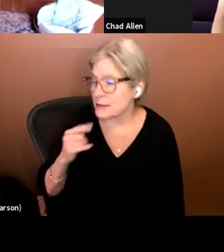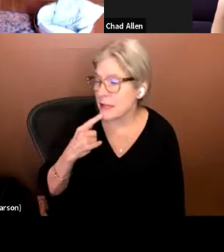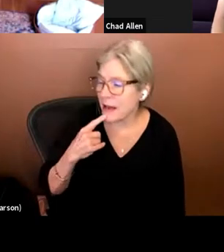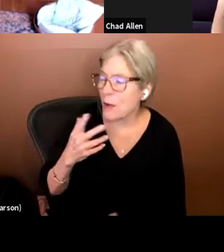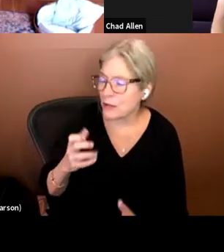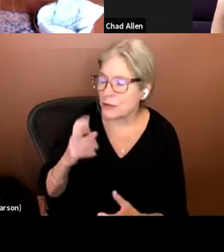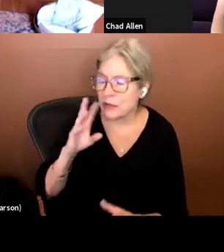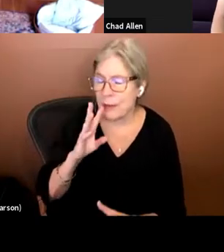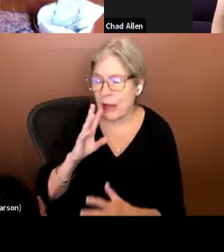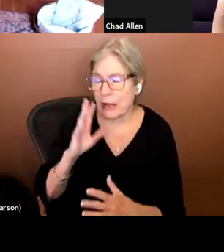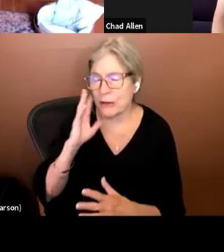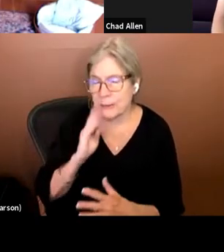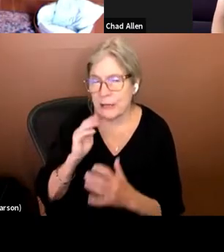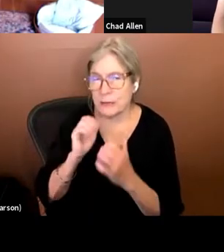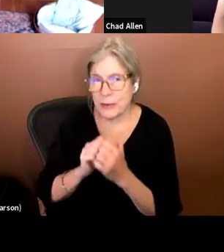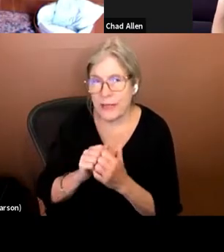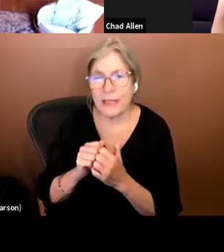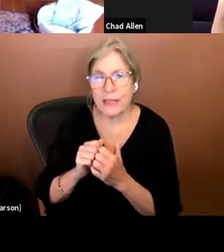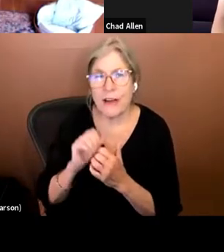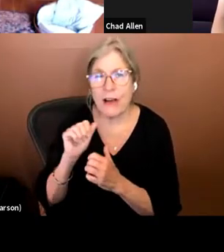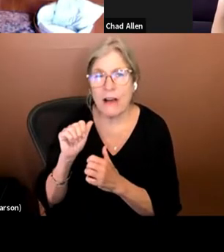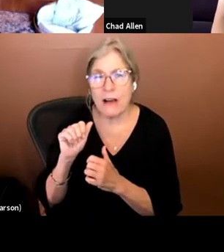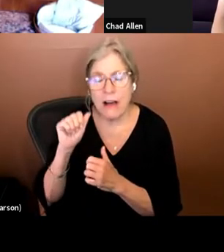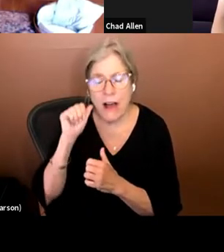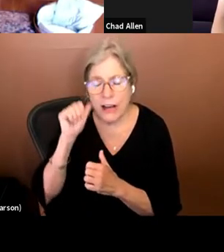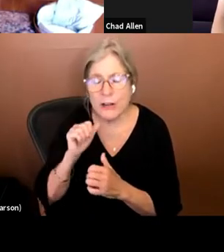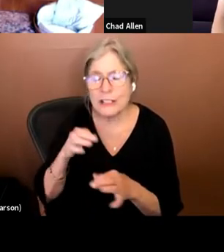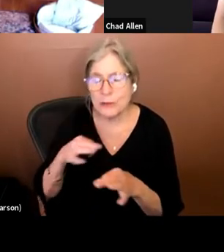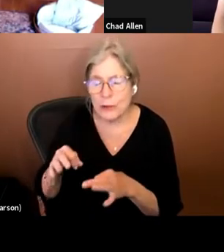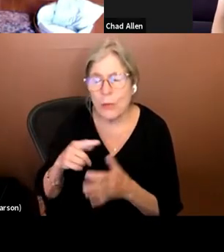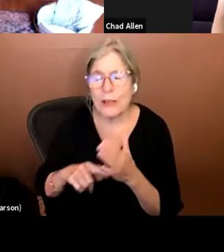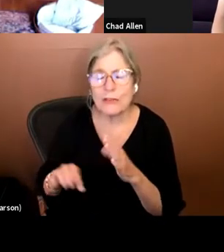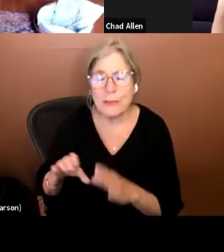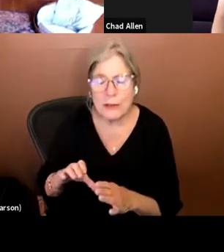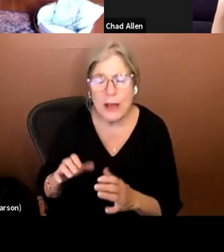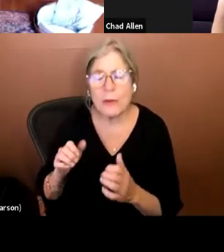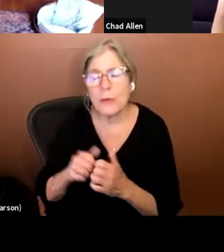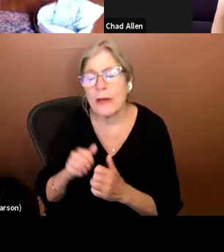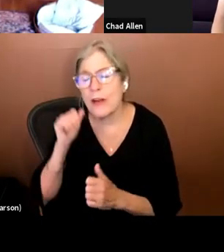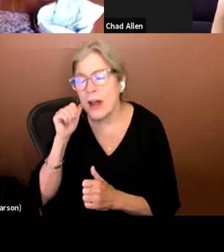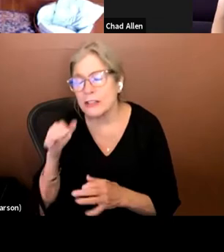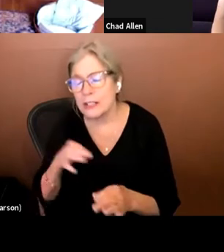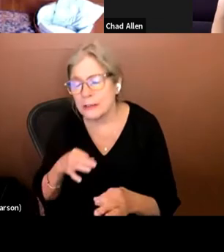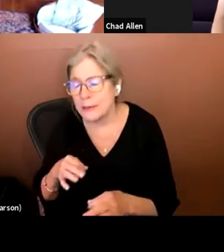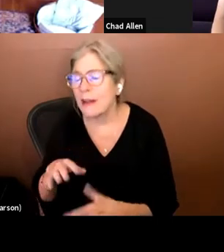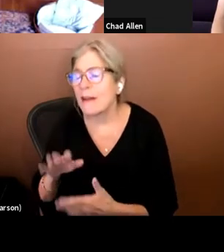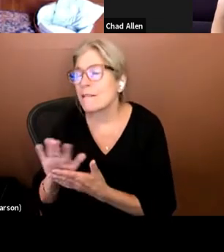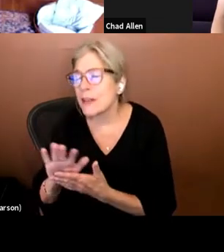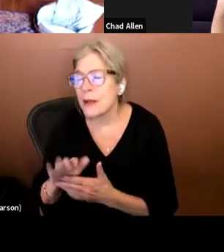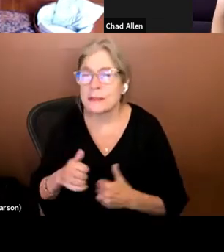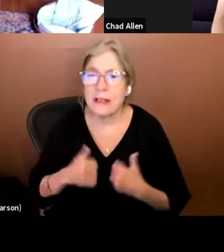within audio description and all the stuff that you have done within audio description whether it be films , live performances and all of that